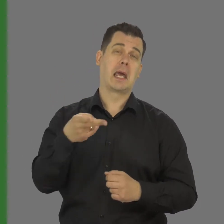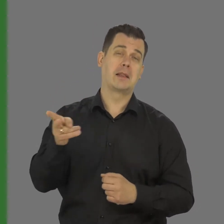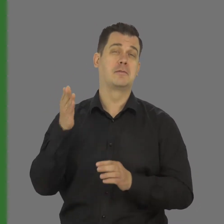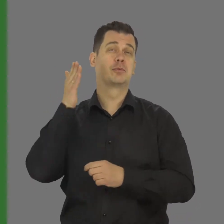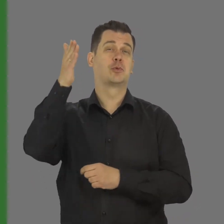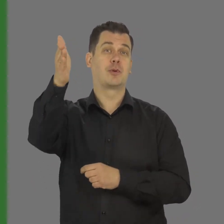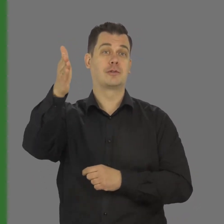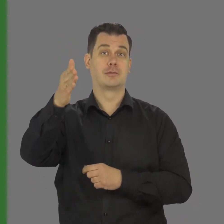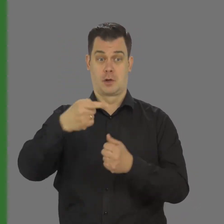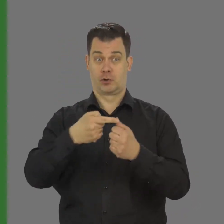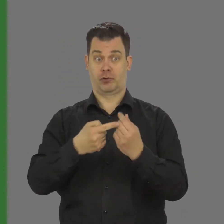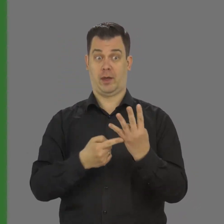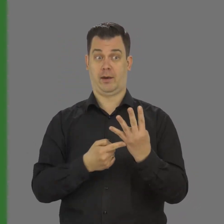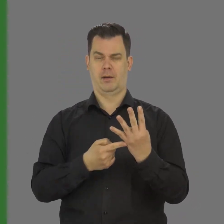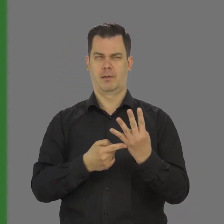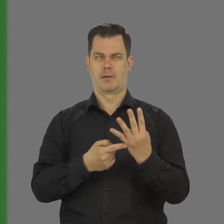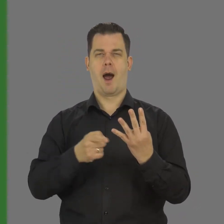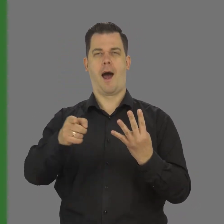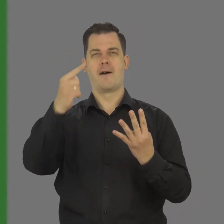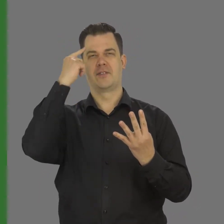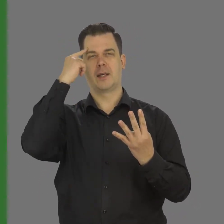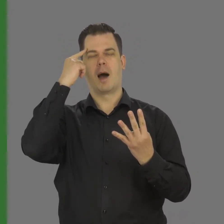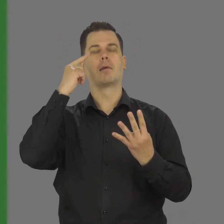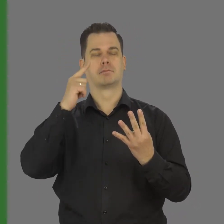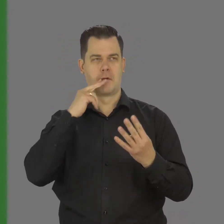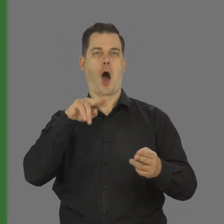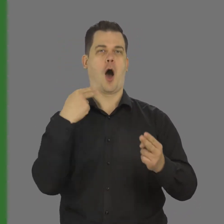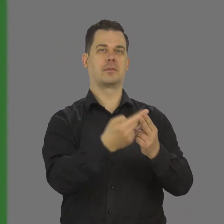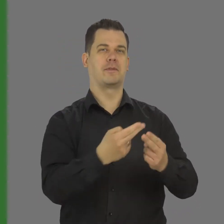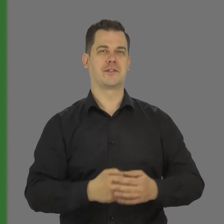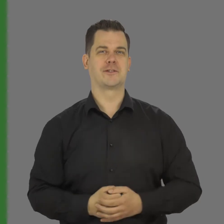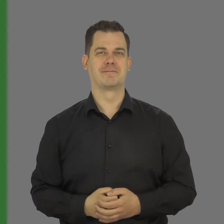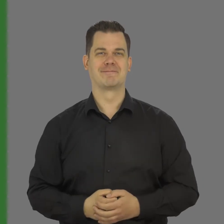you'll meet one from the excuses mentioned earlier, you will know it how to react to it.